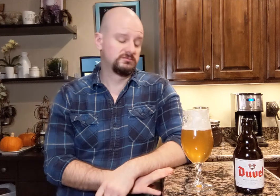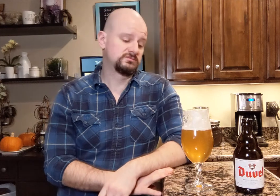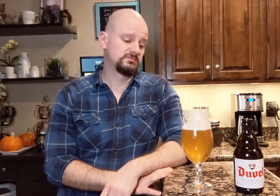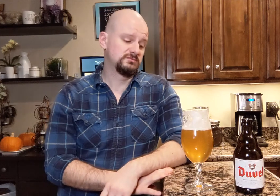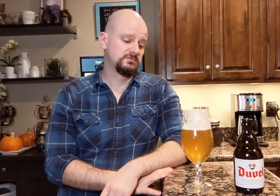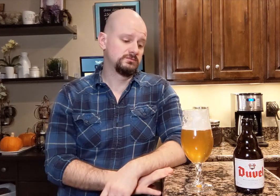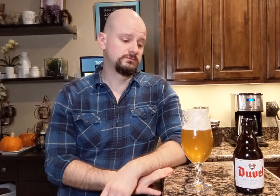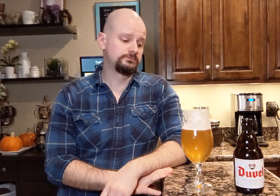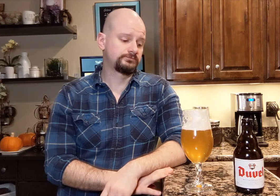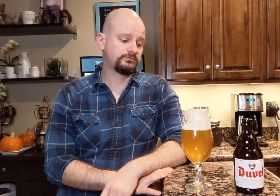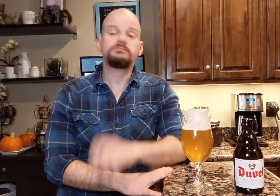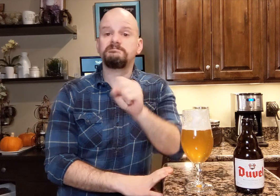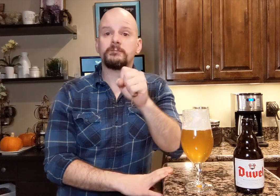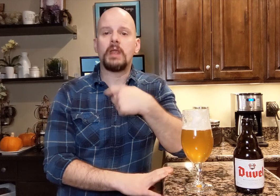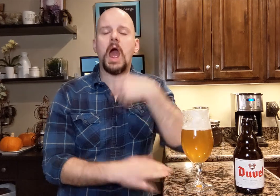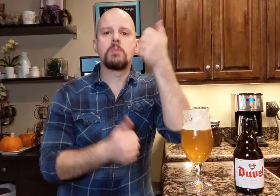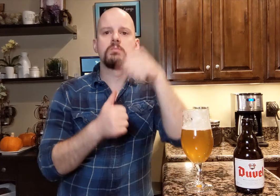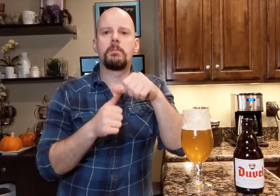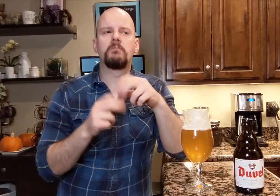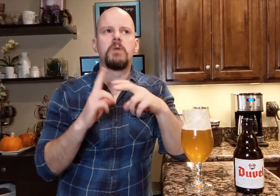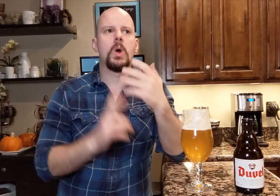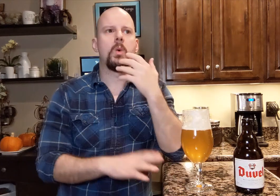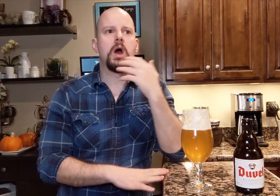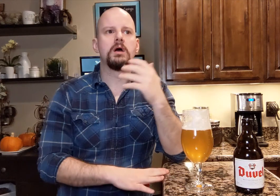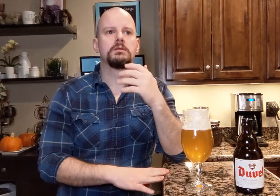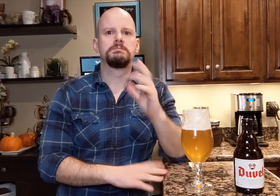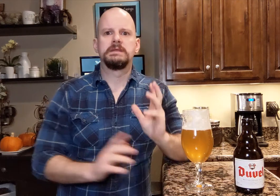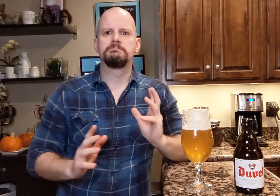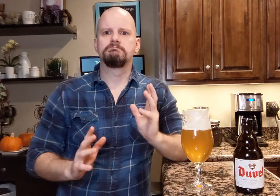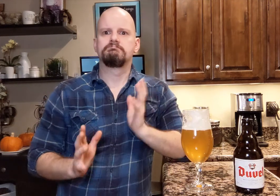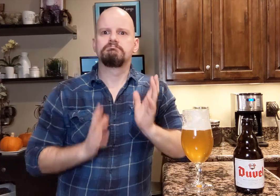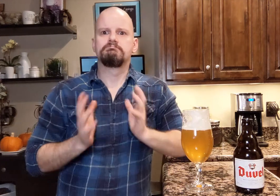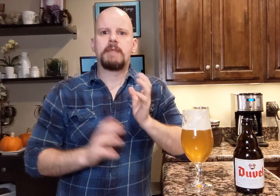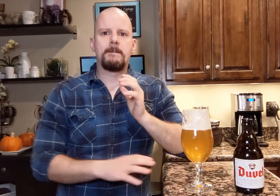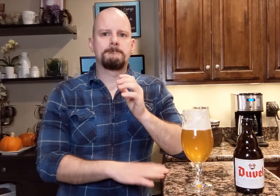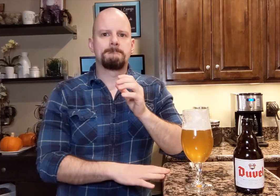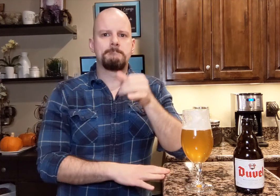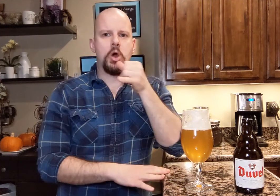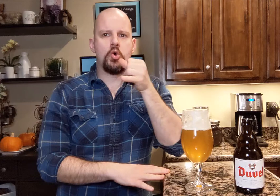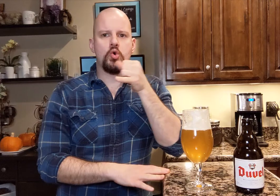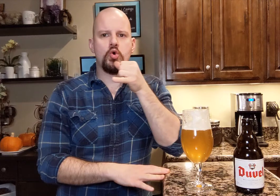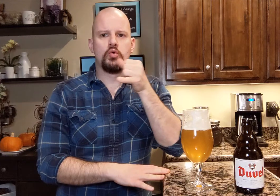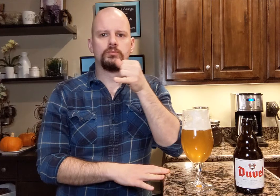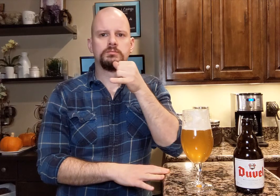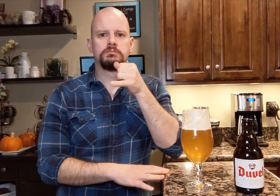I remember very well that there was a fancy bar.